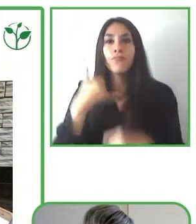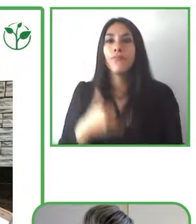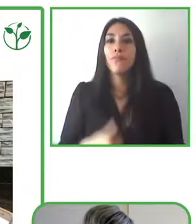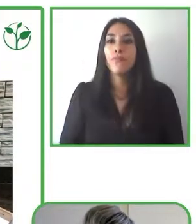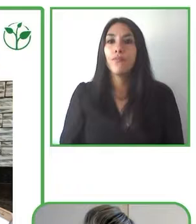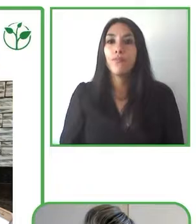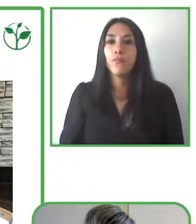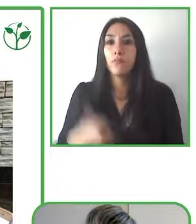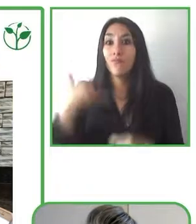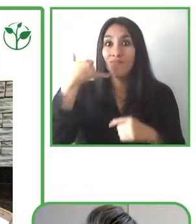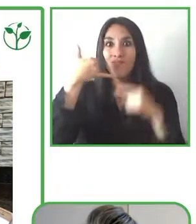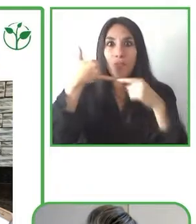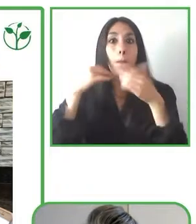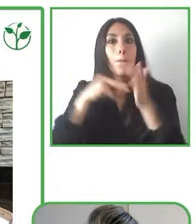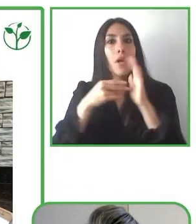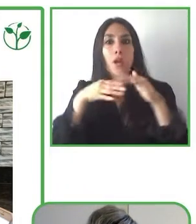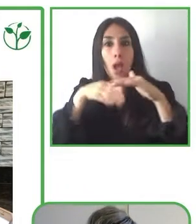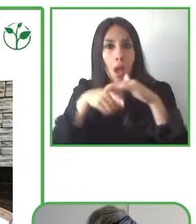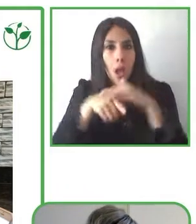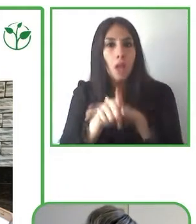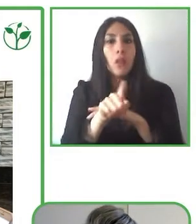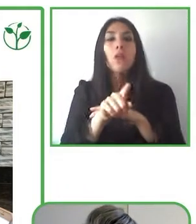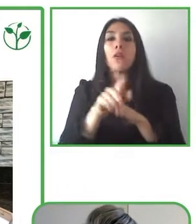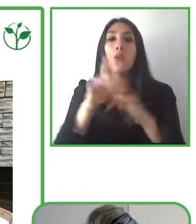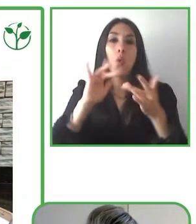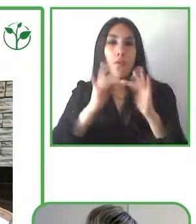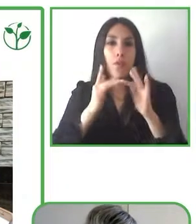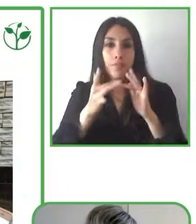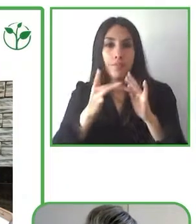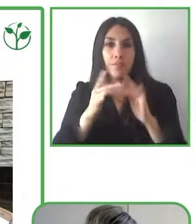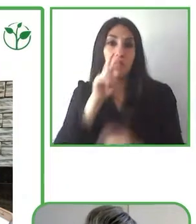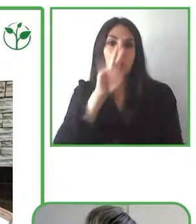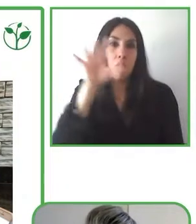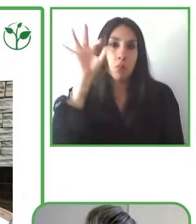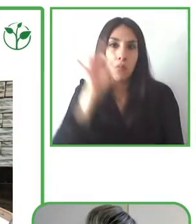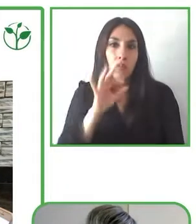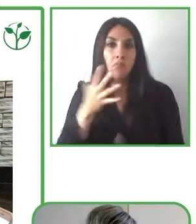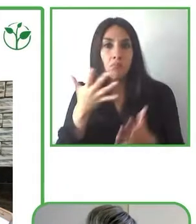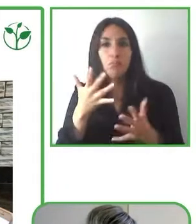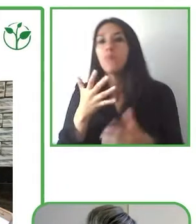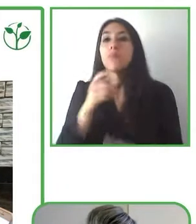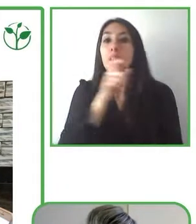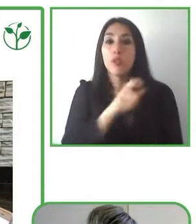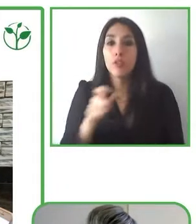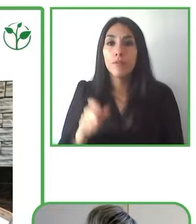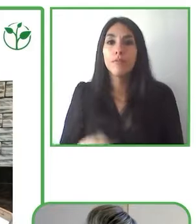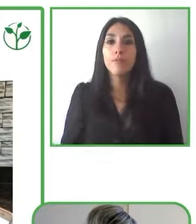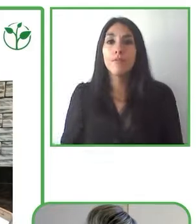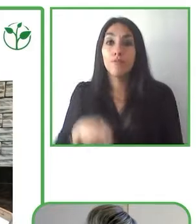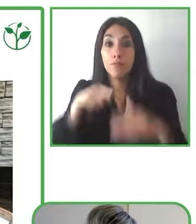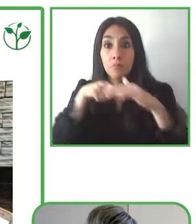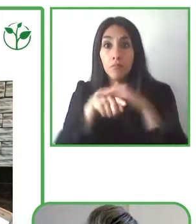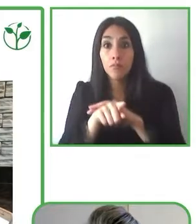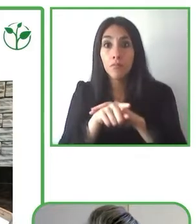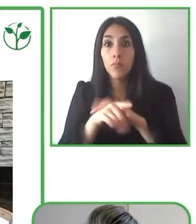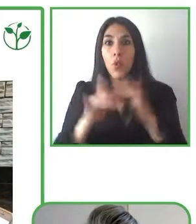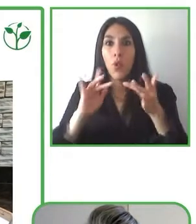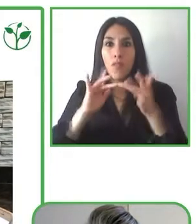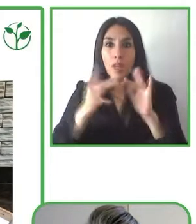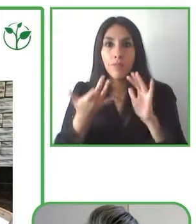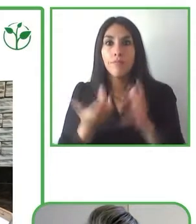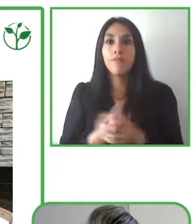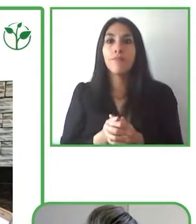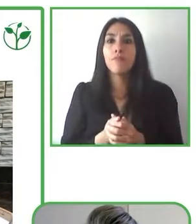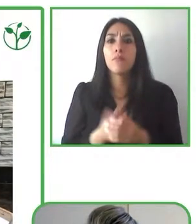53 percent of that population only accesses the internet